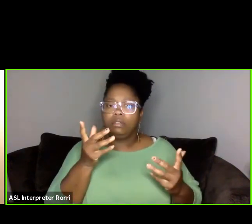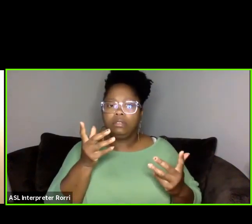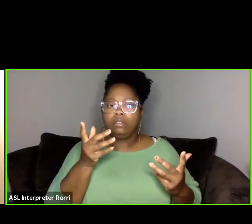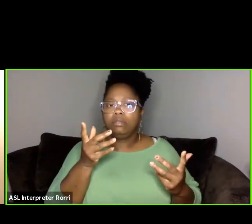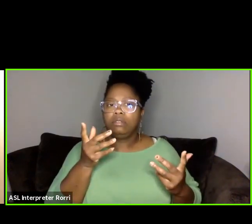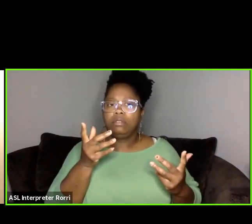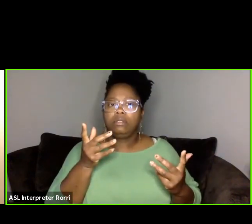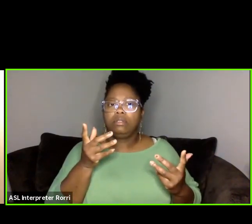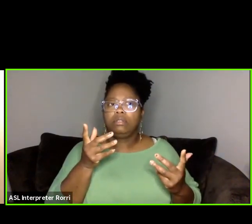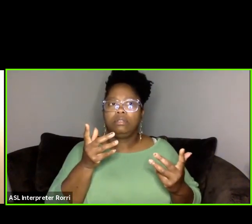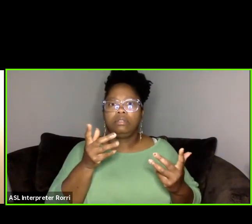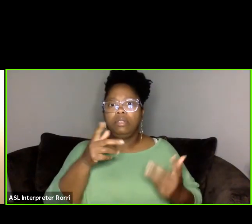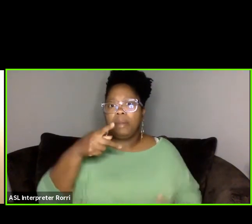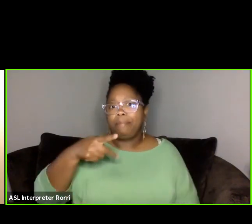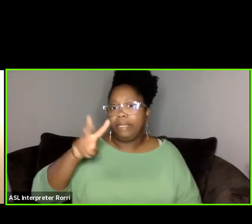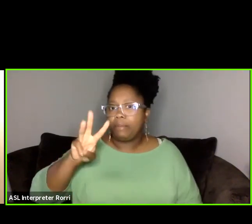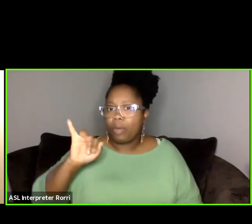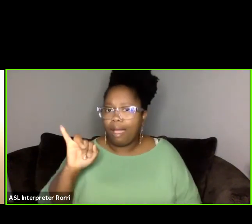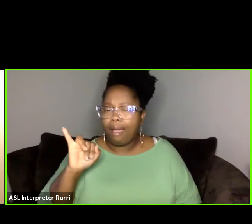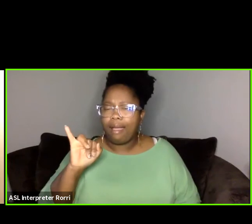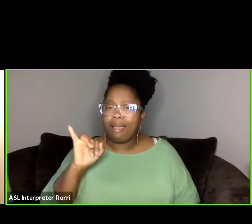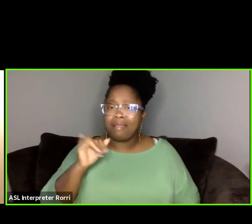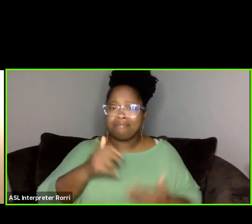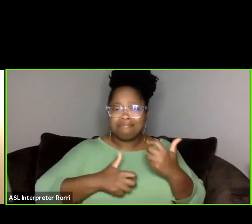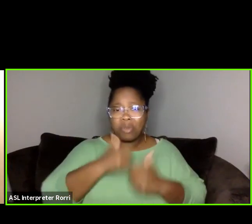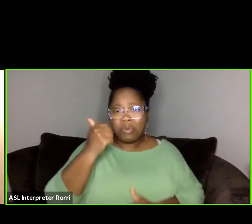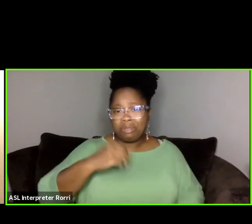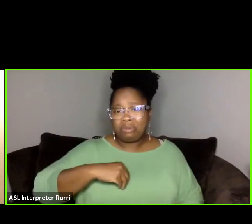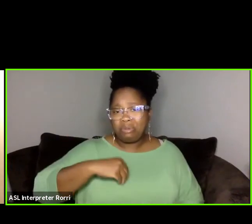these predominantly white training programs.